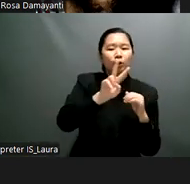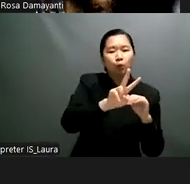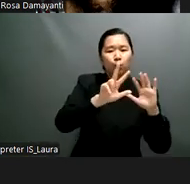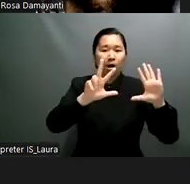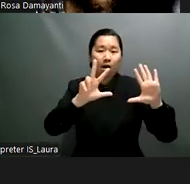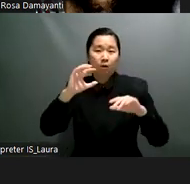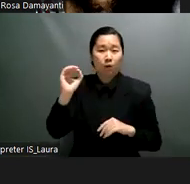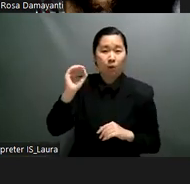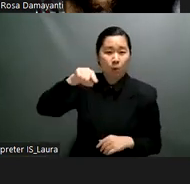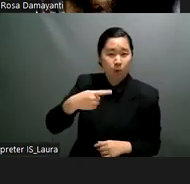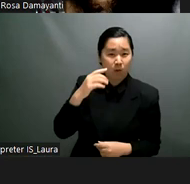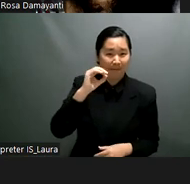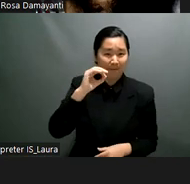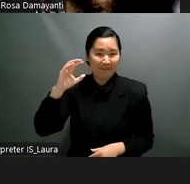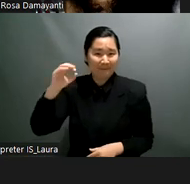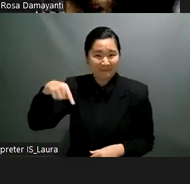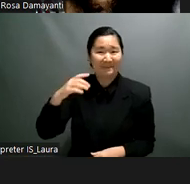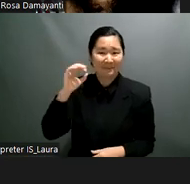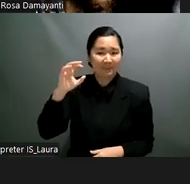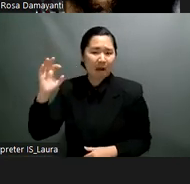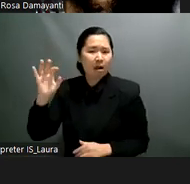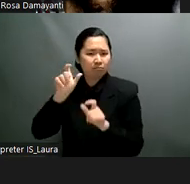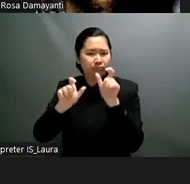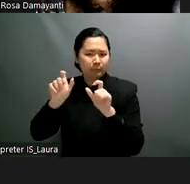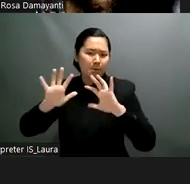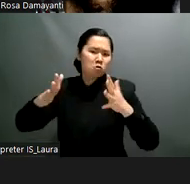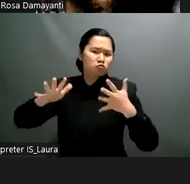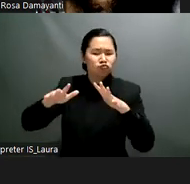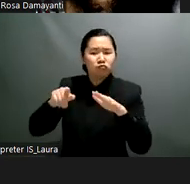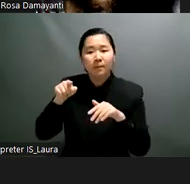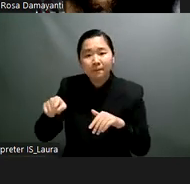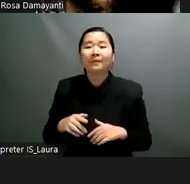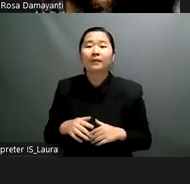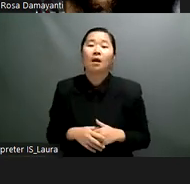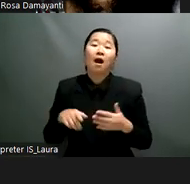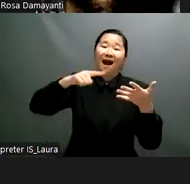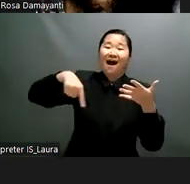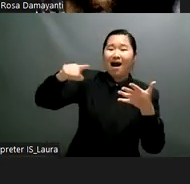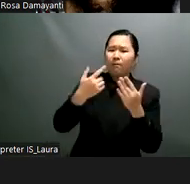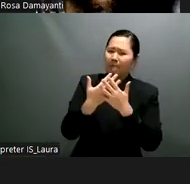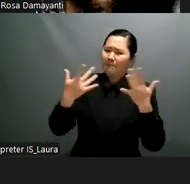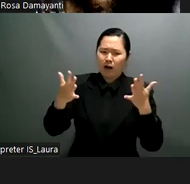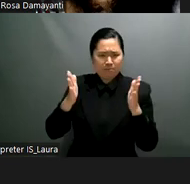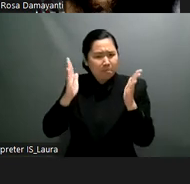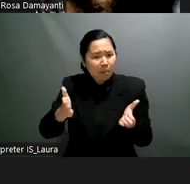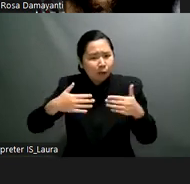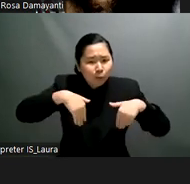we were asked to talk about um in this panel the obstacles but also maybe the potentials of the